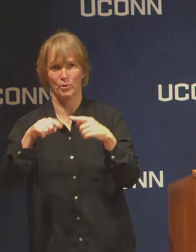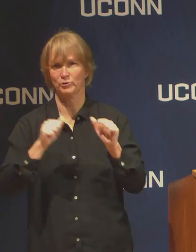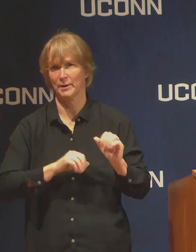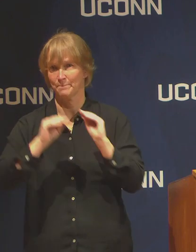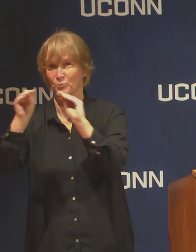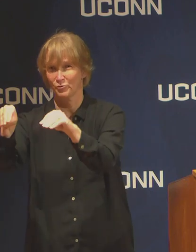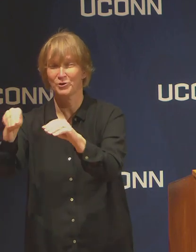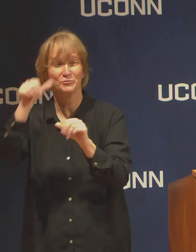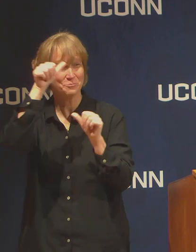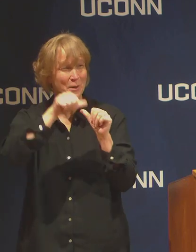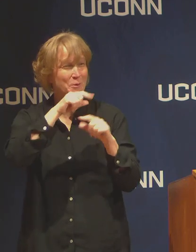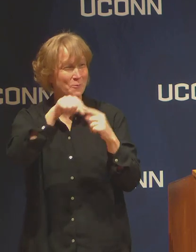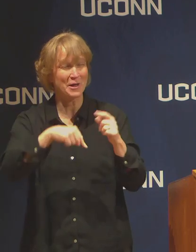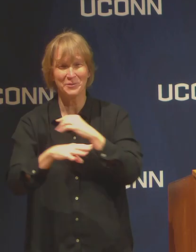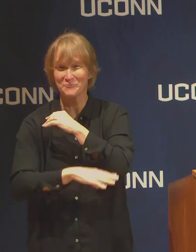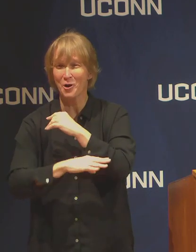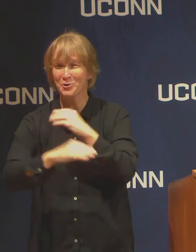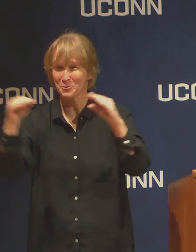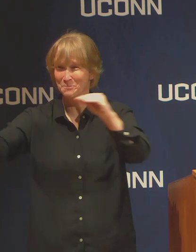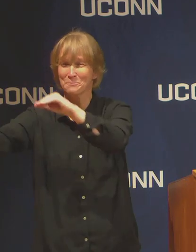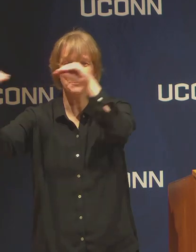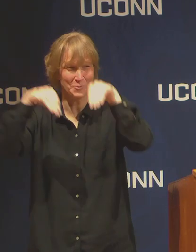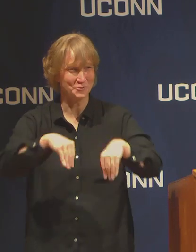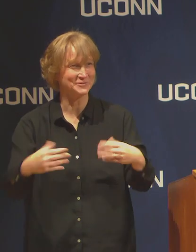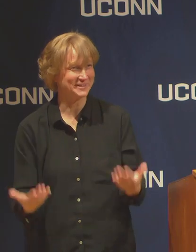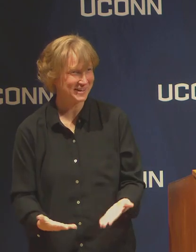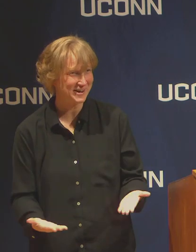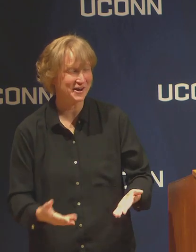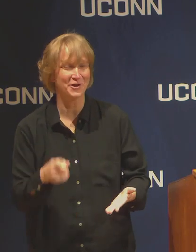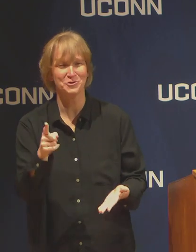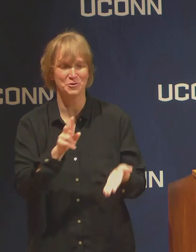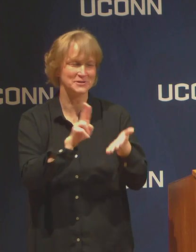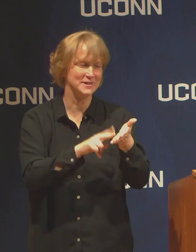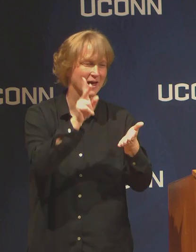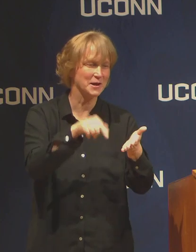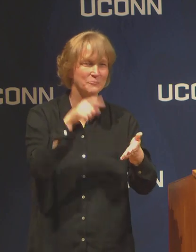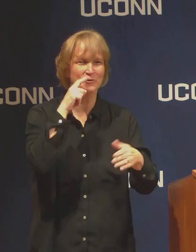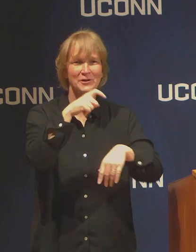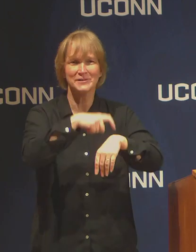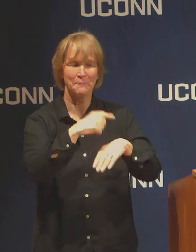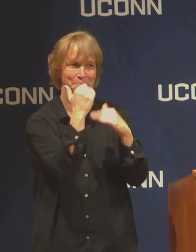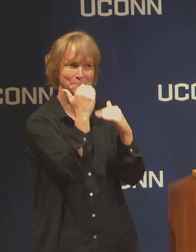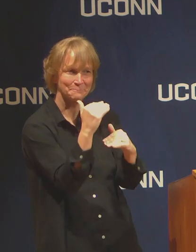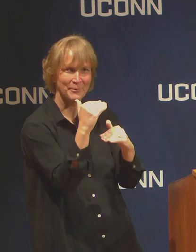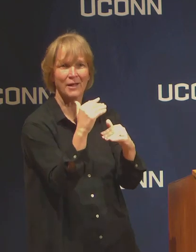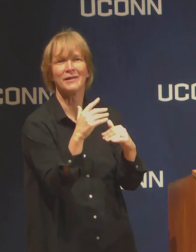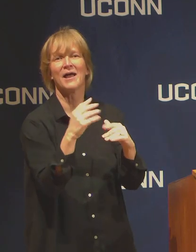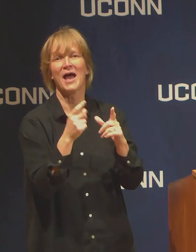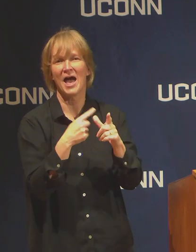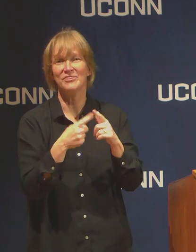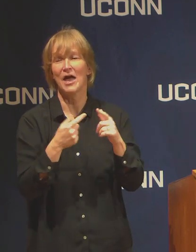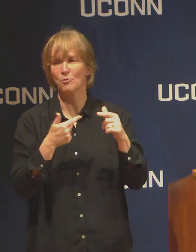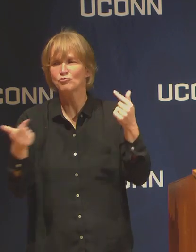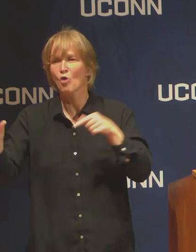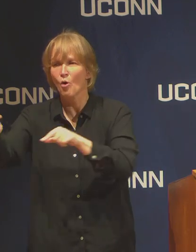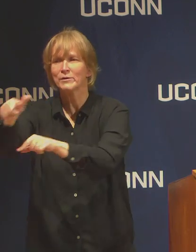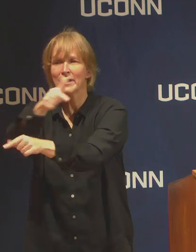when we welcomed you in the fall you were able to sign up for a time and we rotated you through to get to the residence hall.